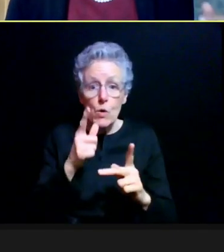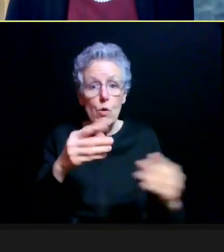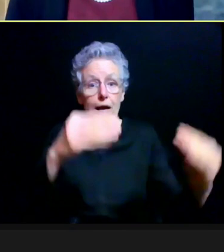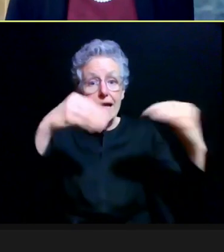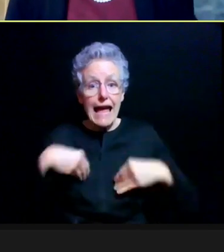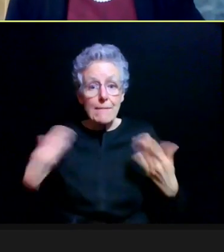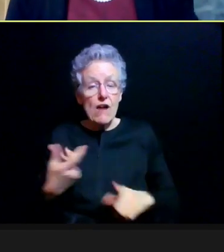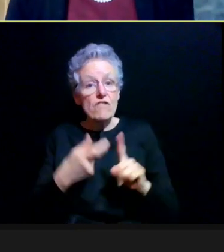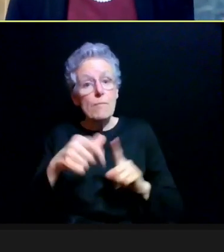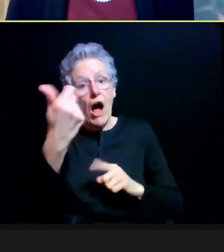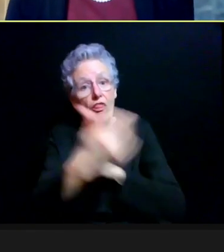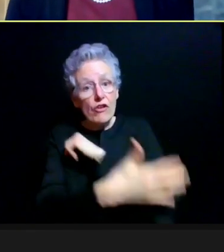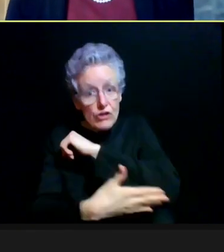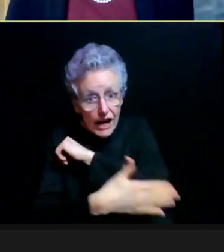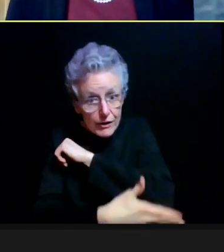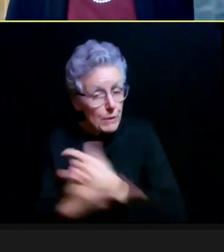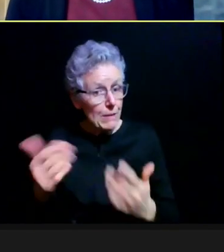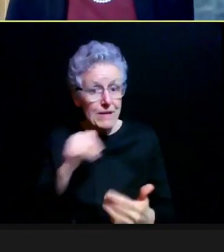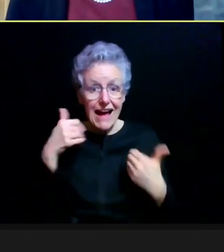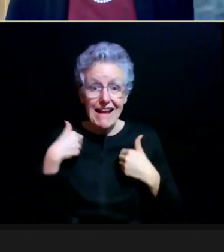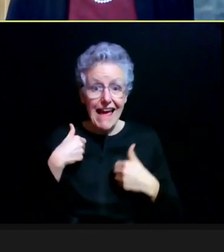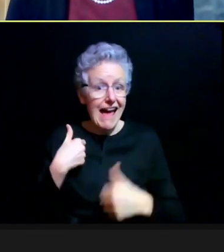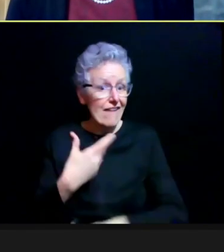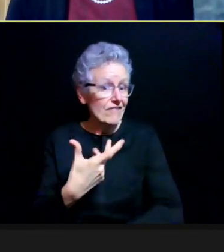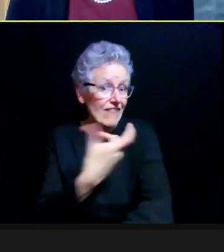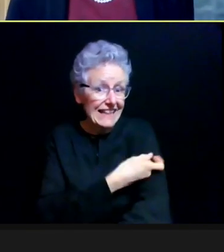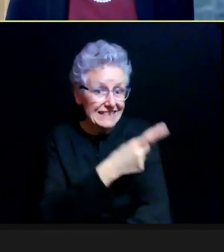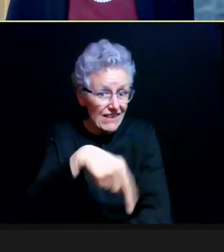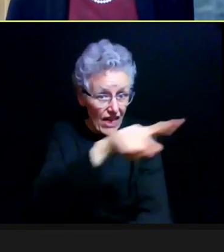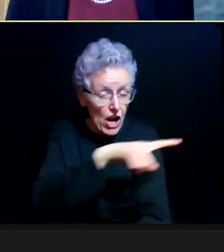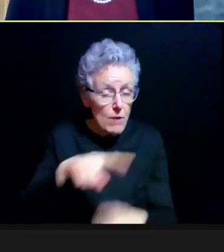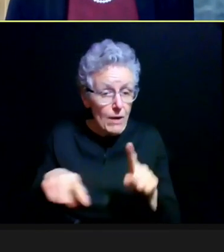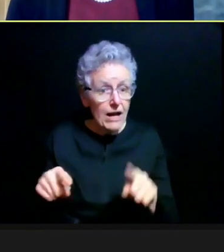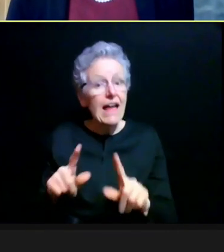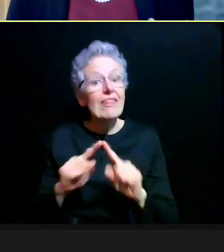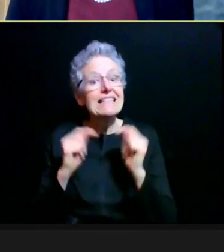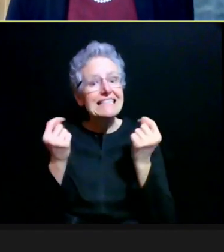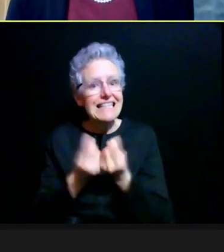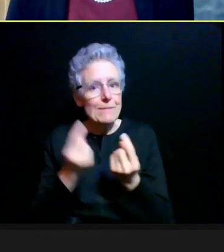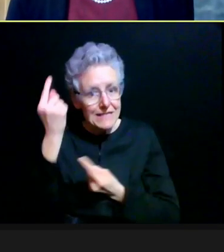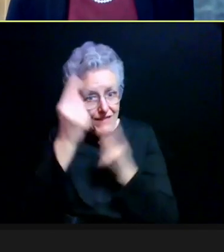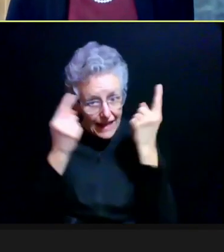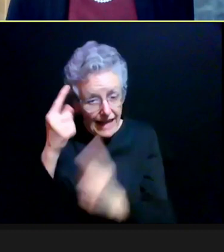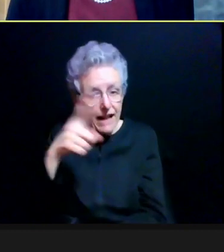So just please know that the team at UHS is thinking about this. And I think the summer's gonna look very different.